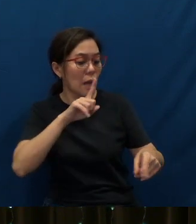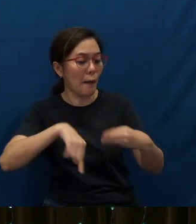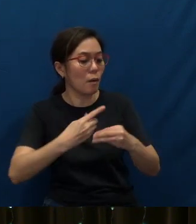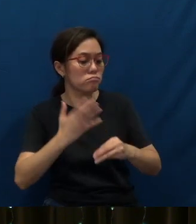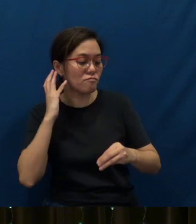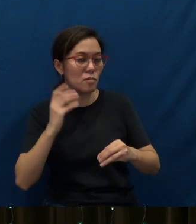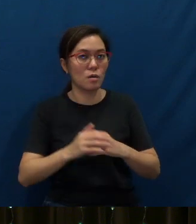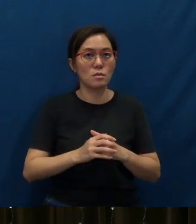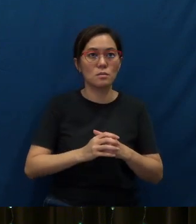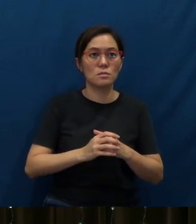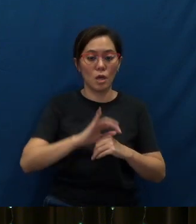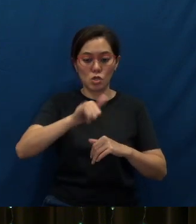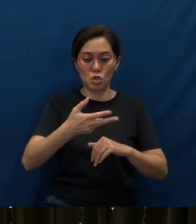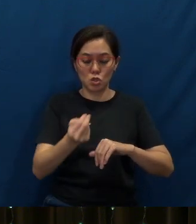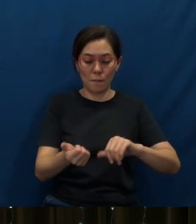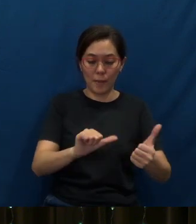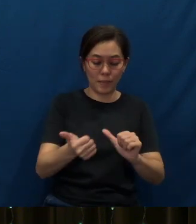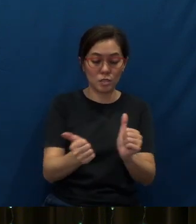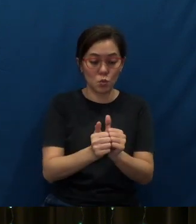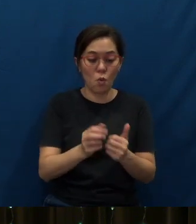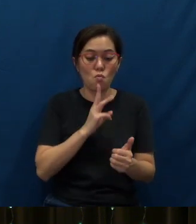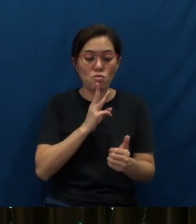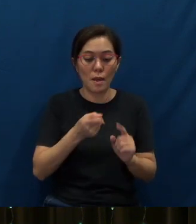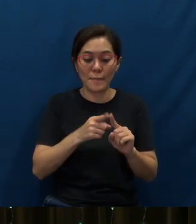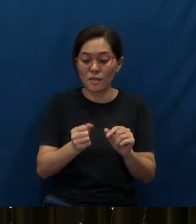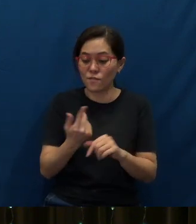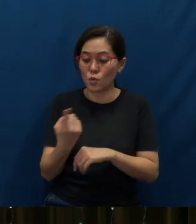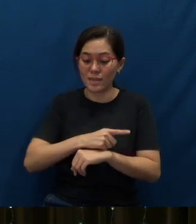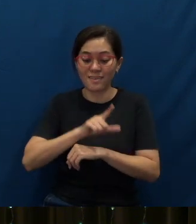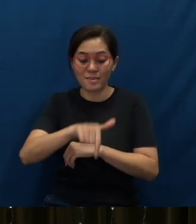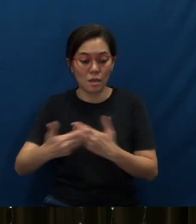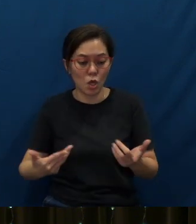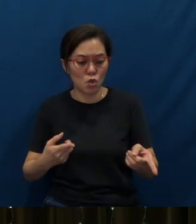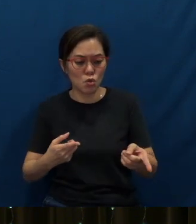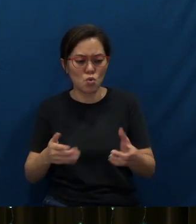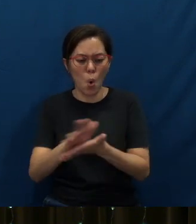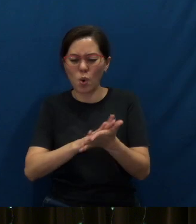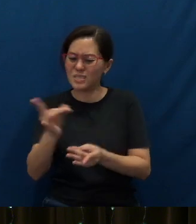For John baptized with water, but in a few days you will be baptized with the Holy Spirit.'”